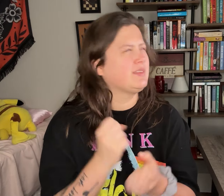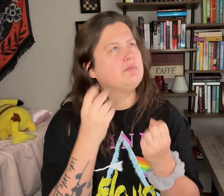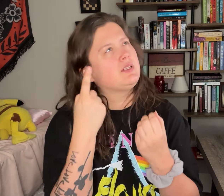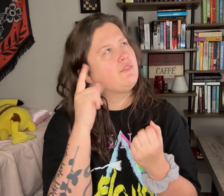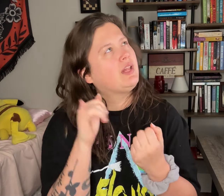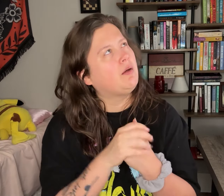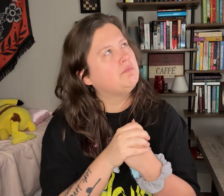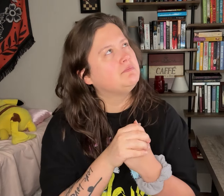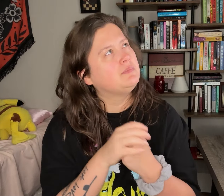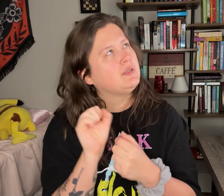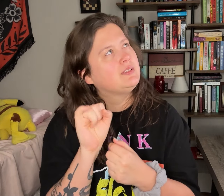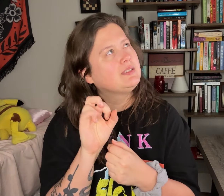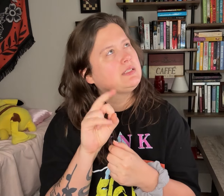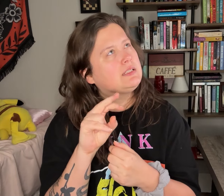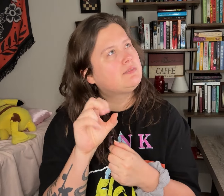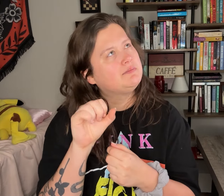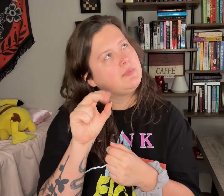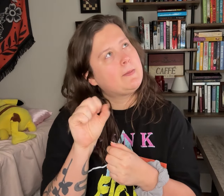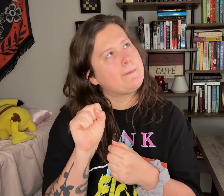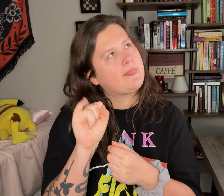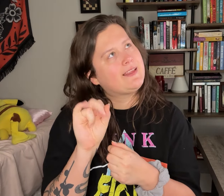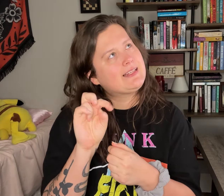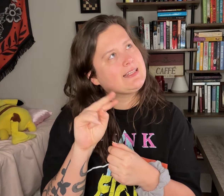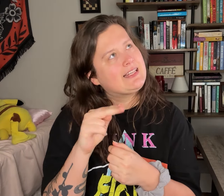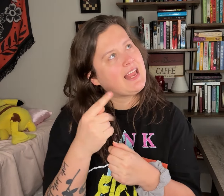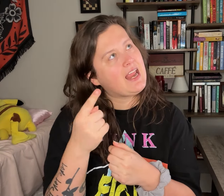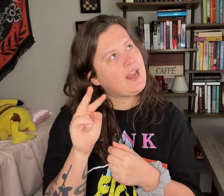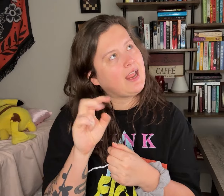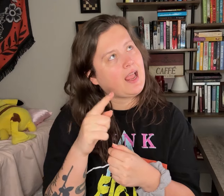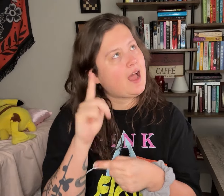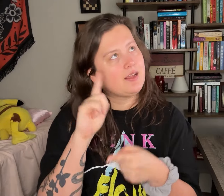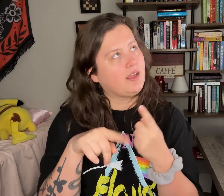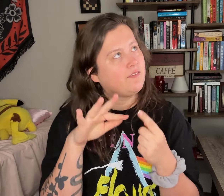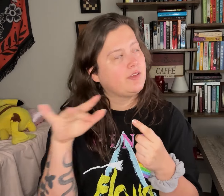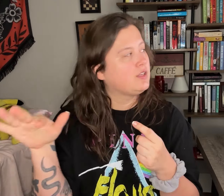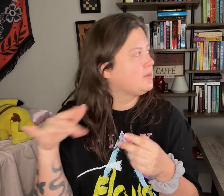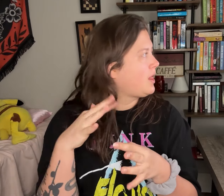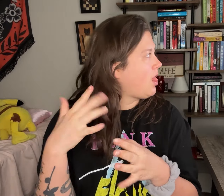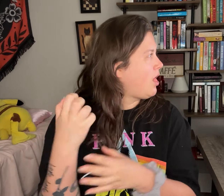What's the sign for "singing"? I can't fingerspell that.